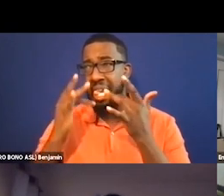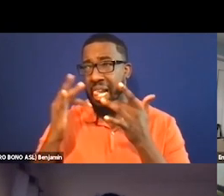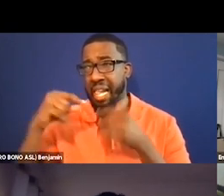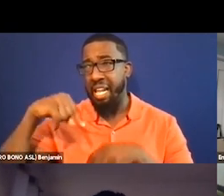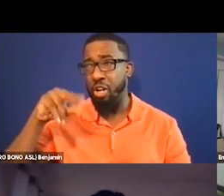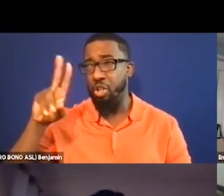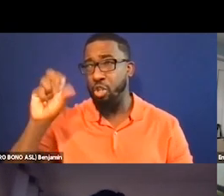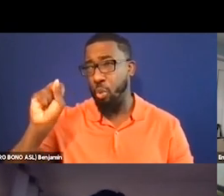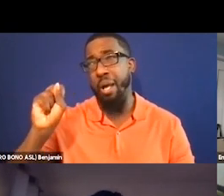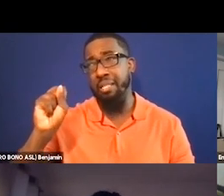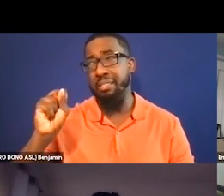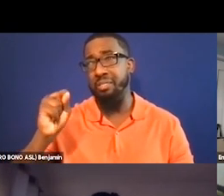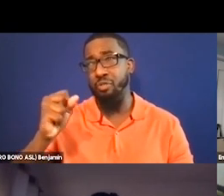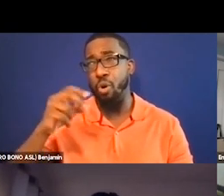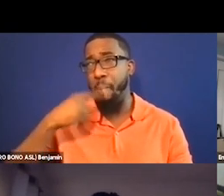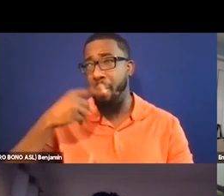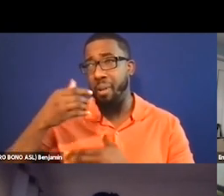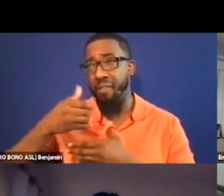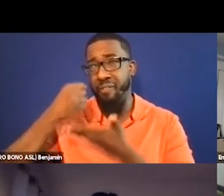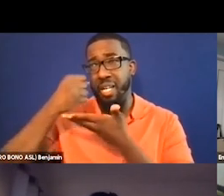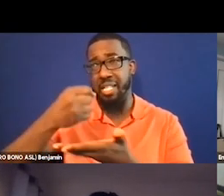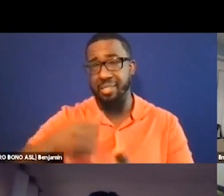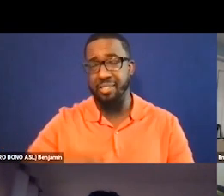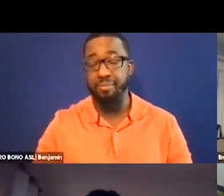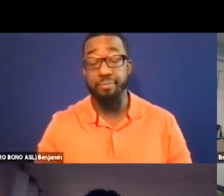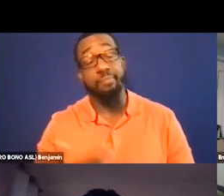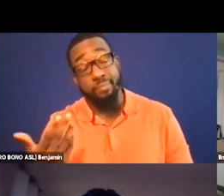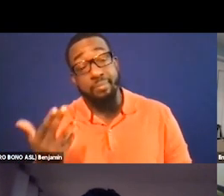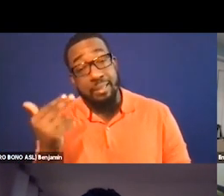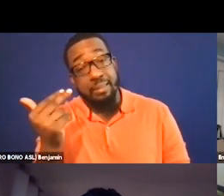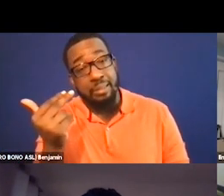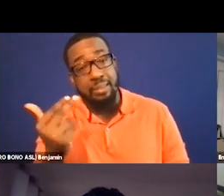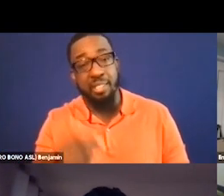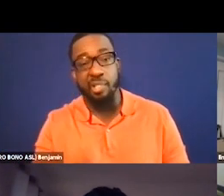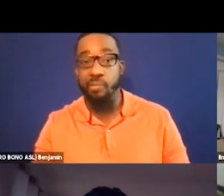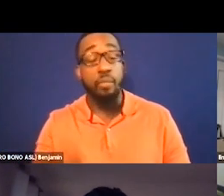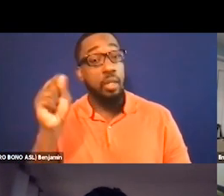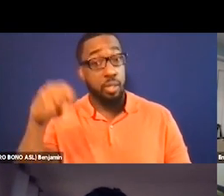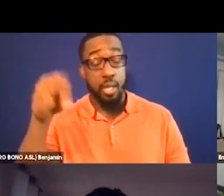I just wanted to mention that. That's awesome. It brings up a whole other topic in audio description